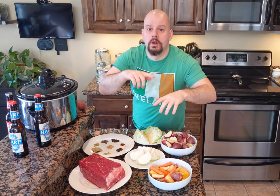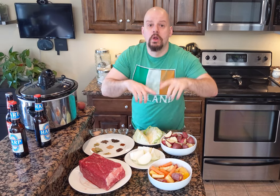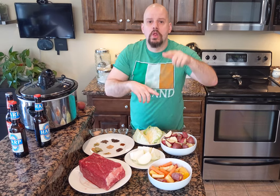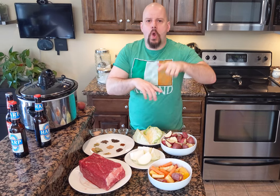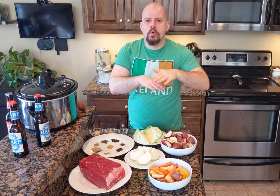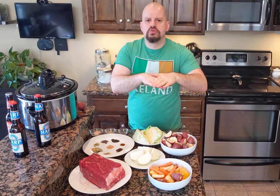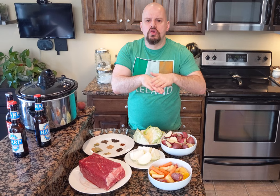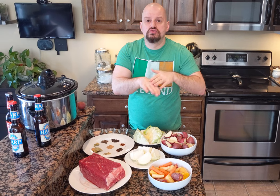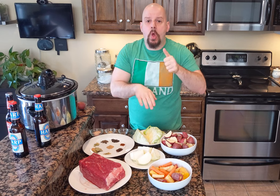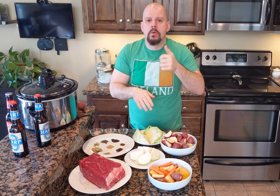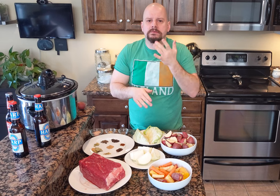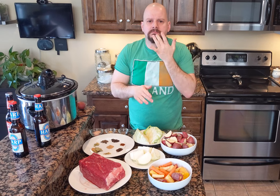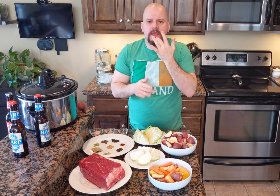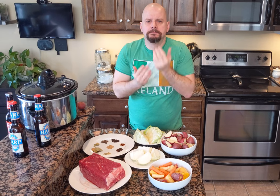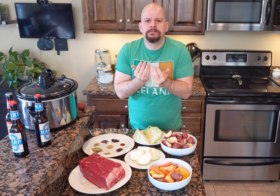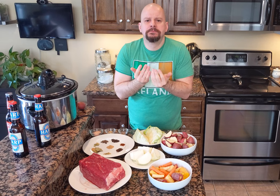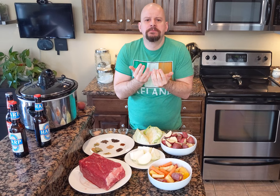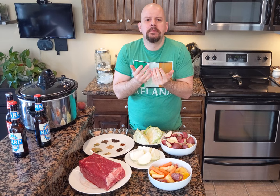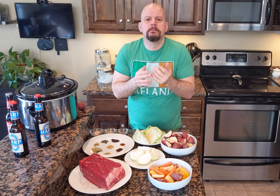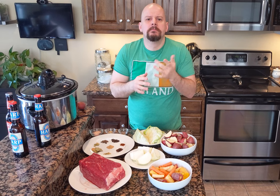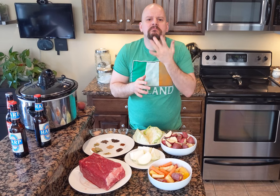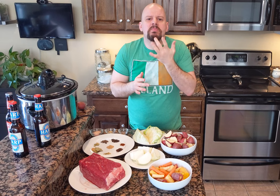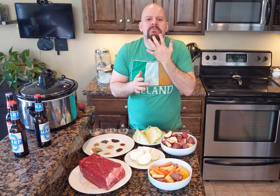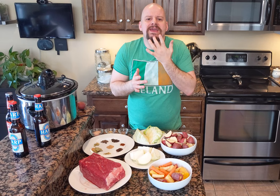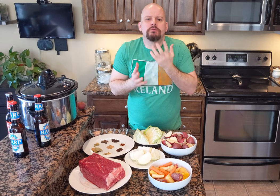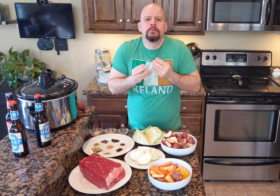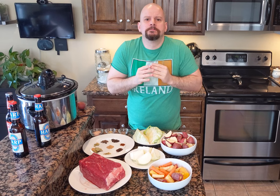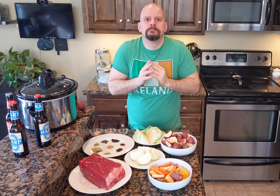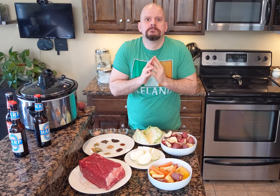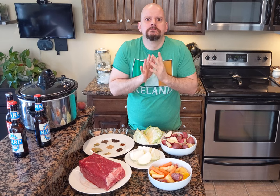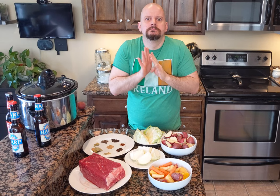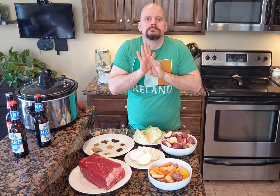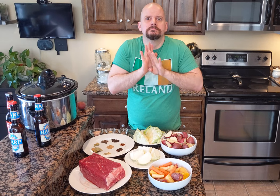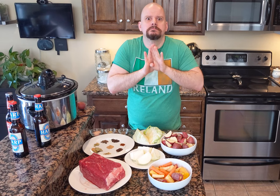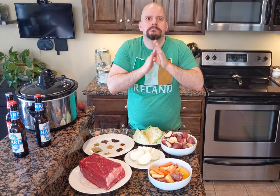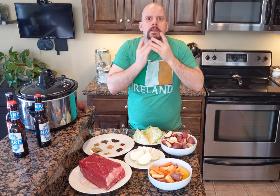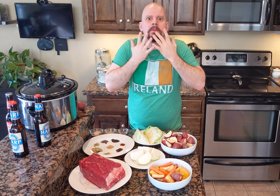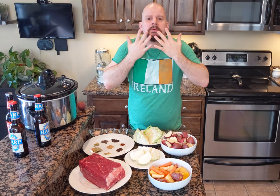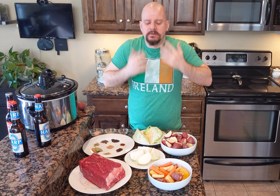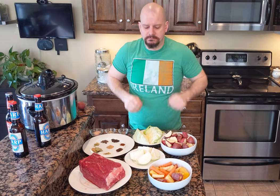When you cook on low, the flavour slowly blooms.